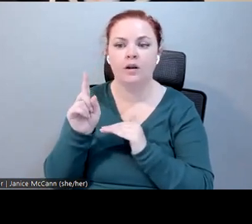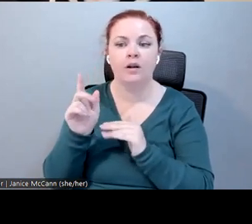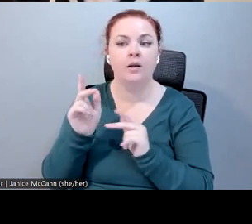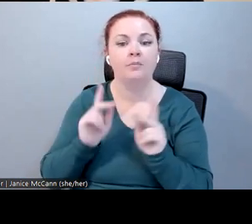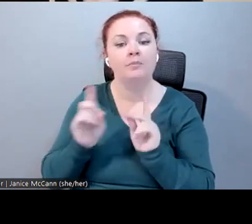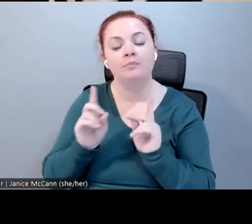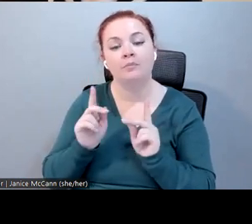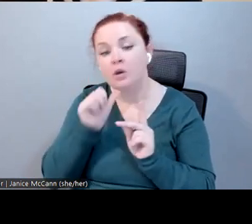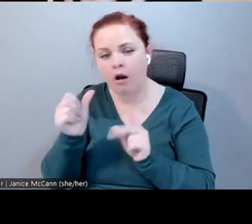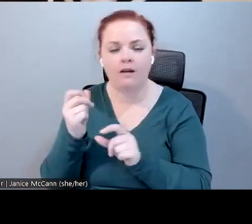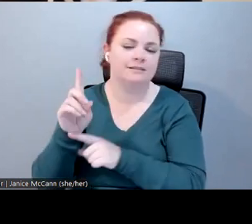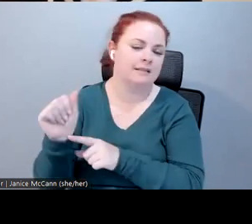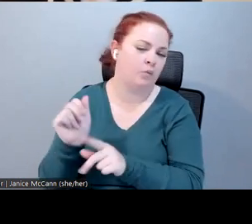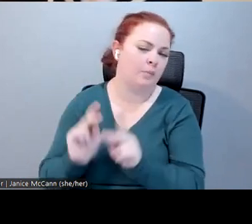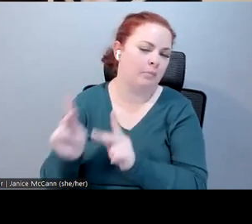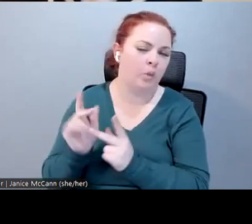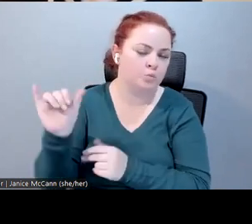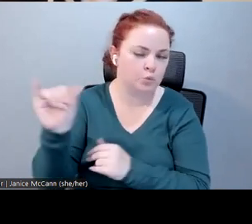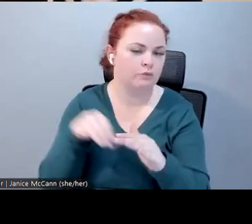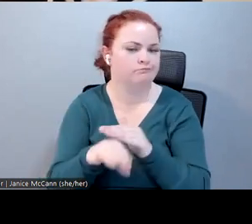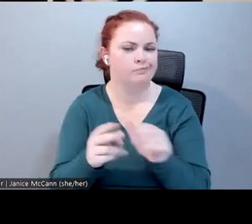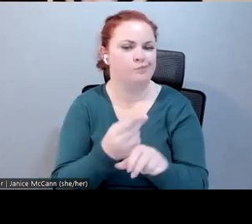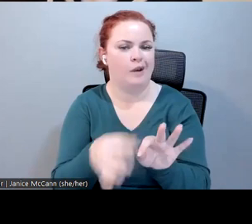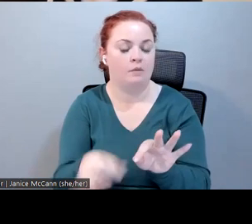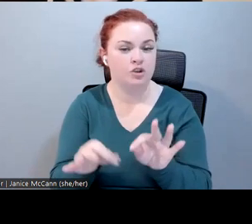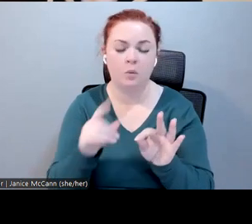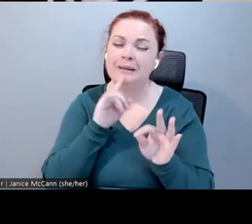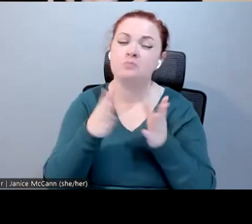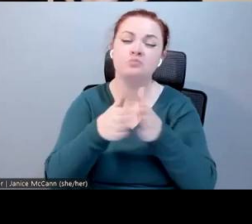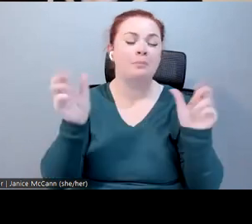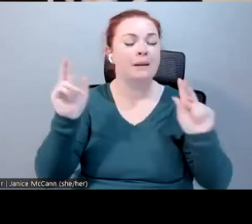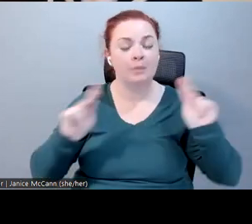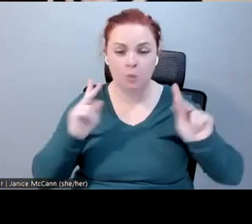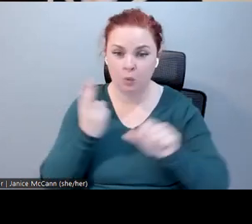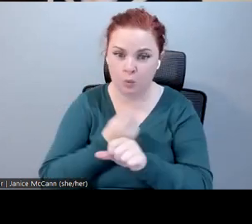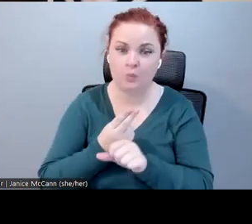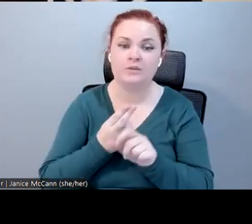users, and probably even more nondisabled users are using